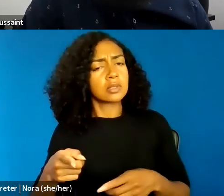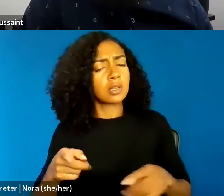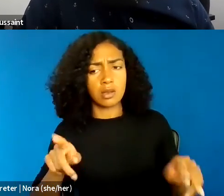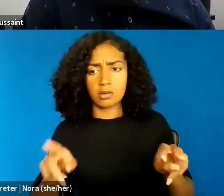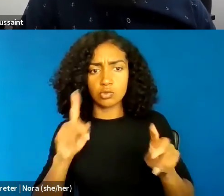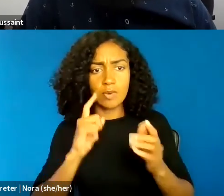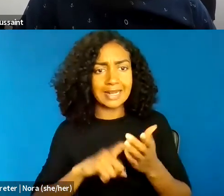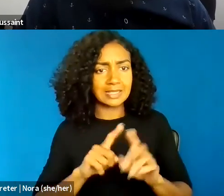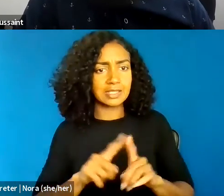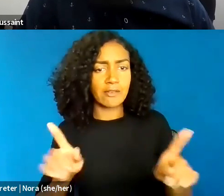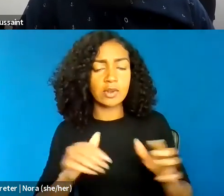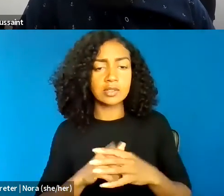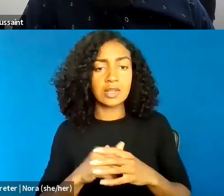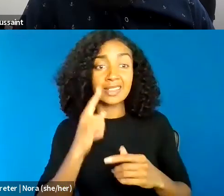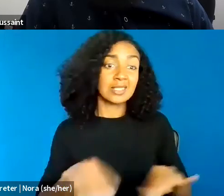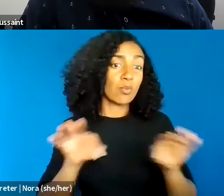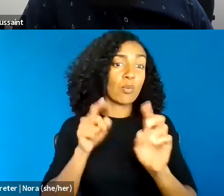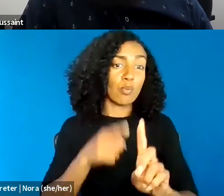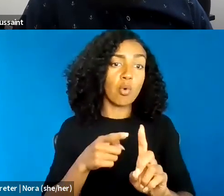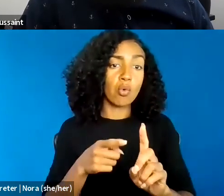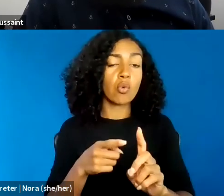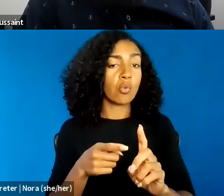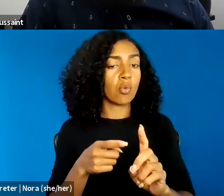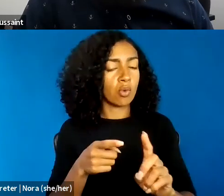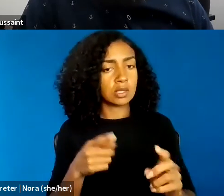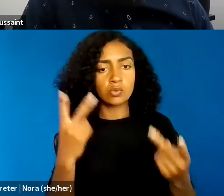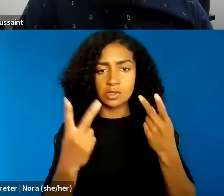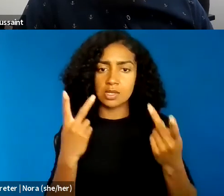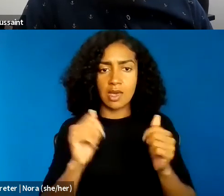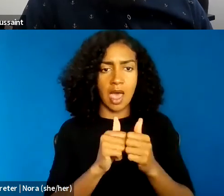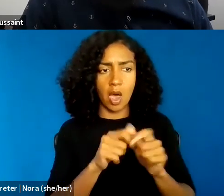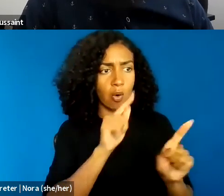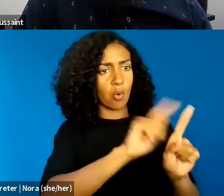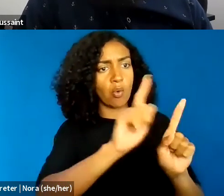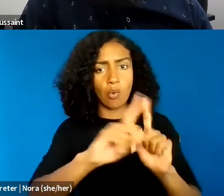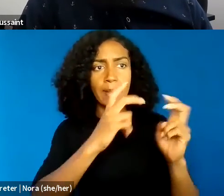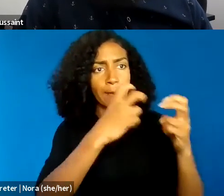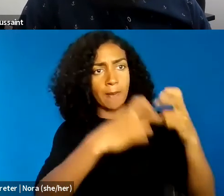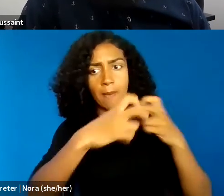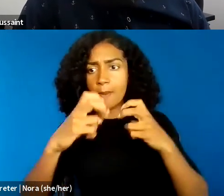about the intersectionality of these issues, and I hope that we continue to discuss it.